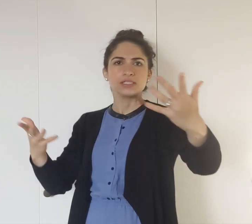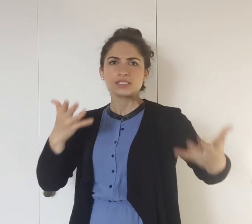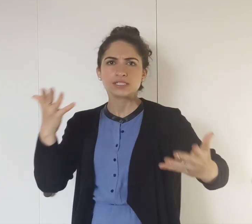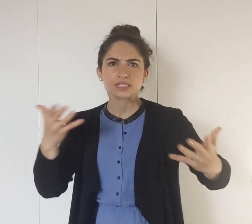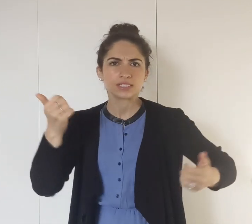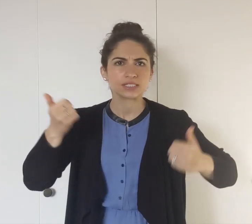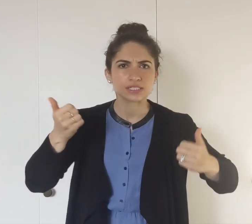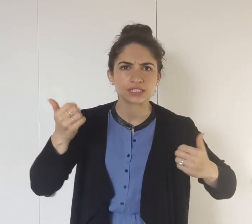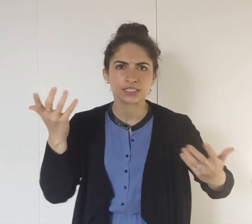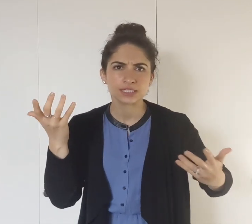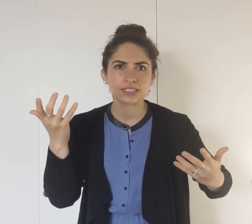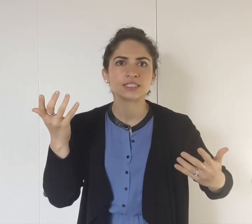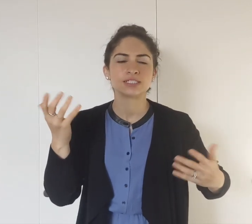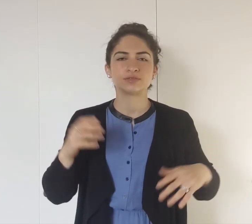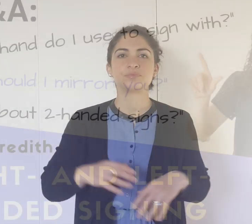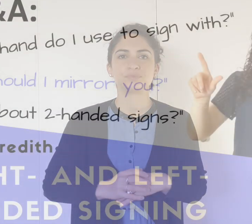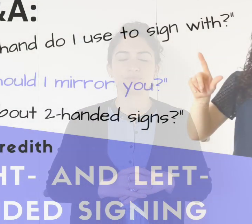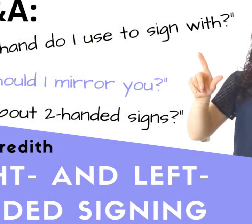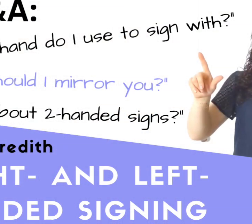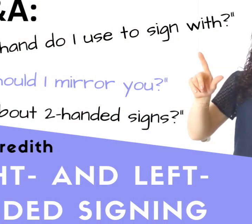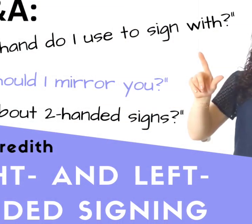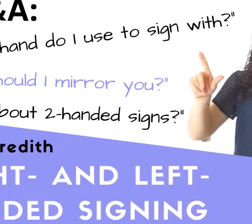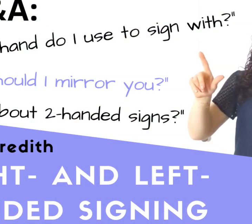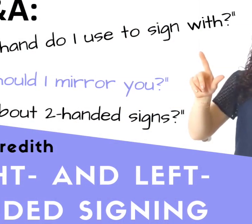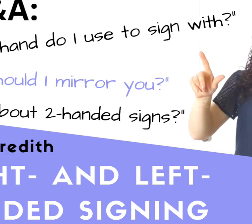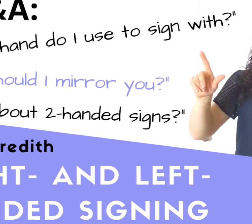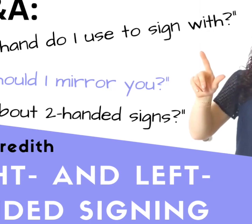Do you mirror it? Is it the opposite? Which one?